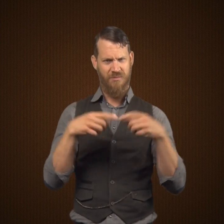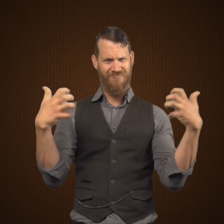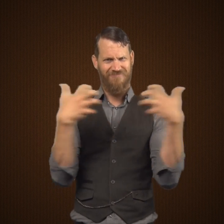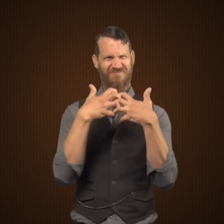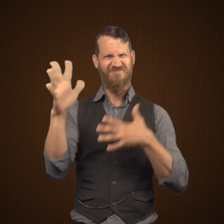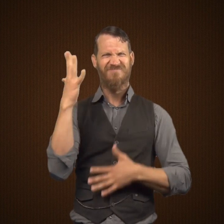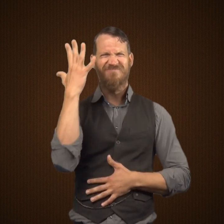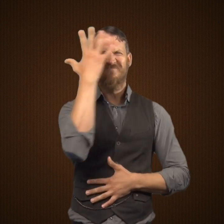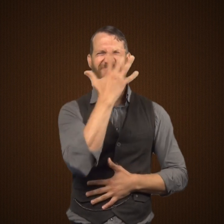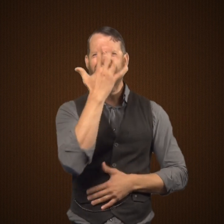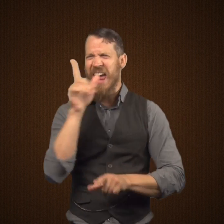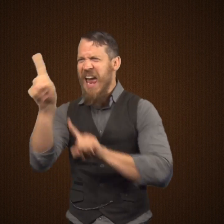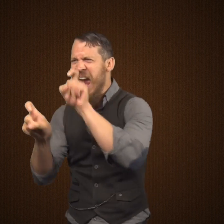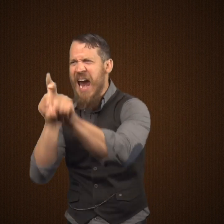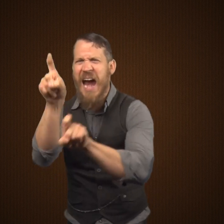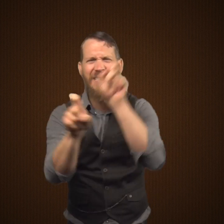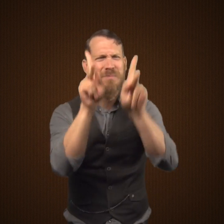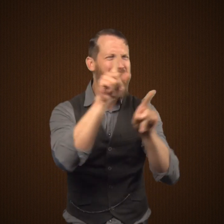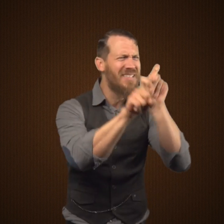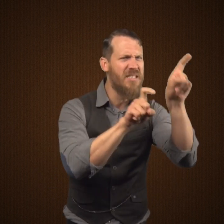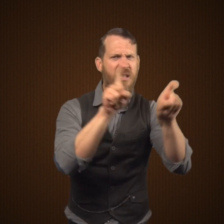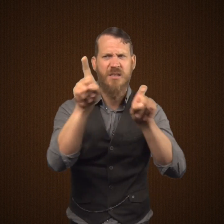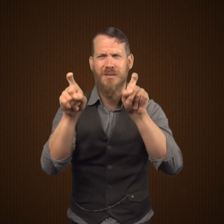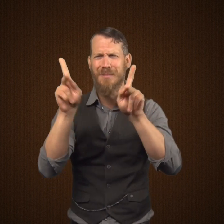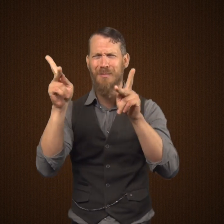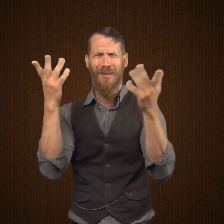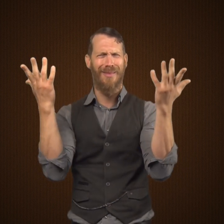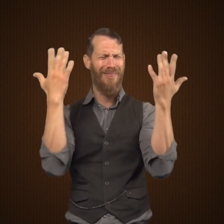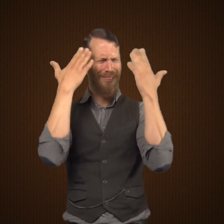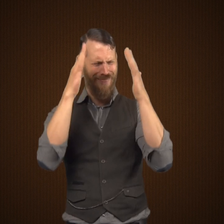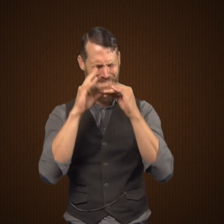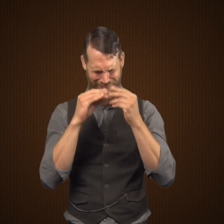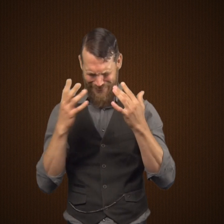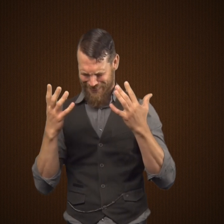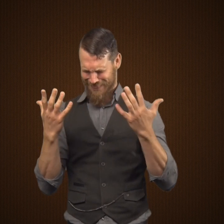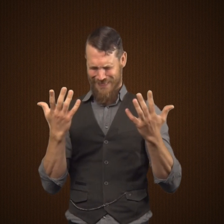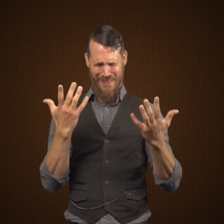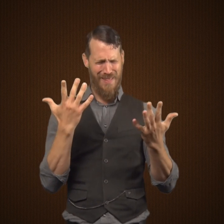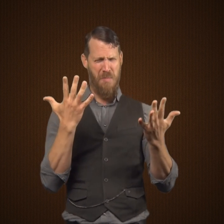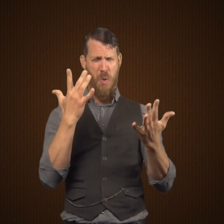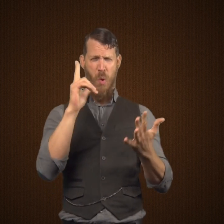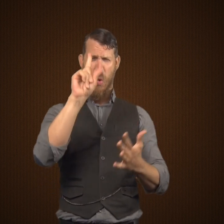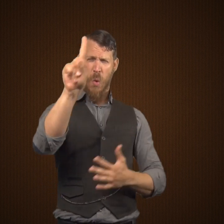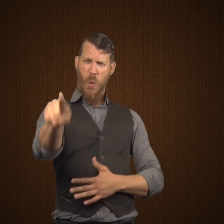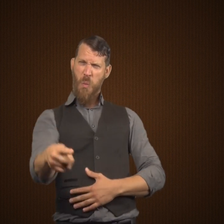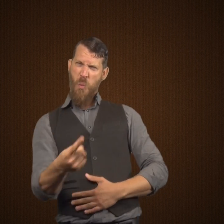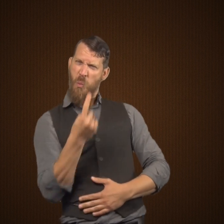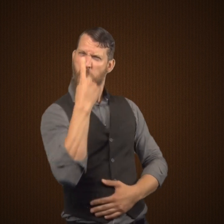And the police decided that they wanted a hand bill describing Mr. Hyde's appearance.